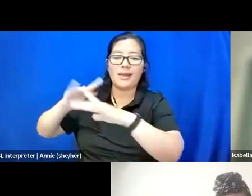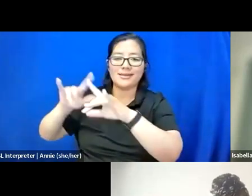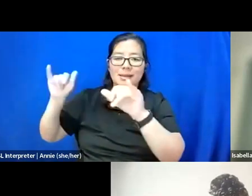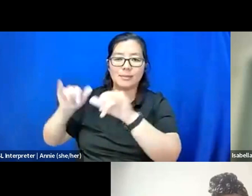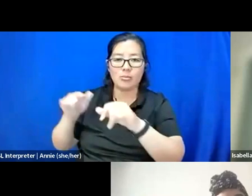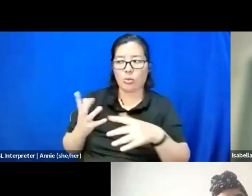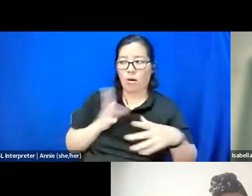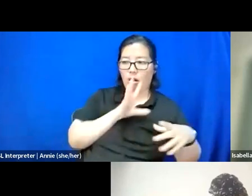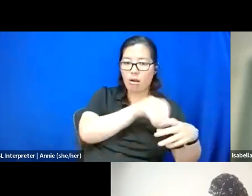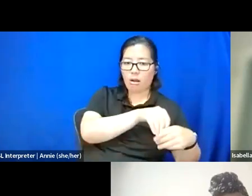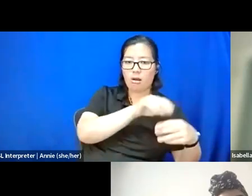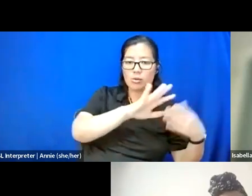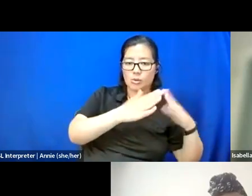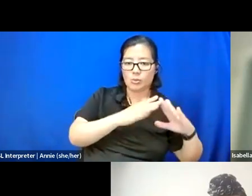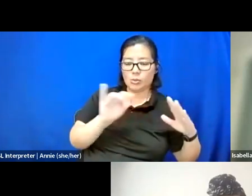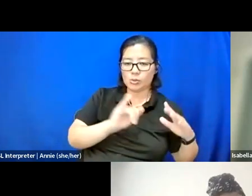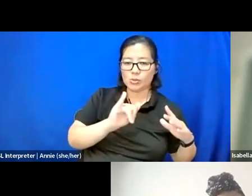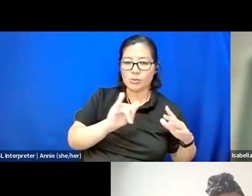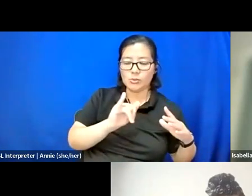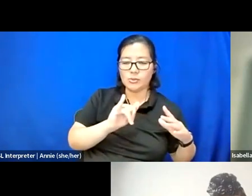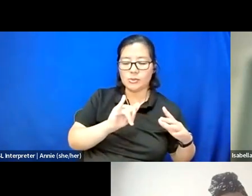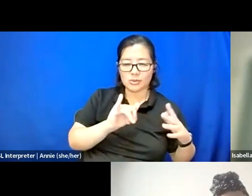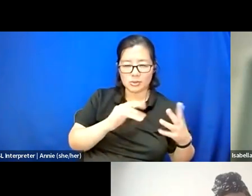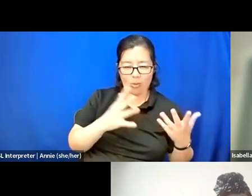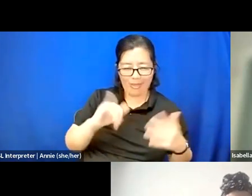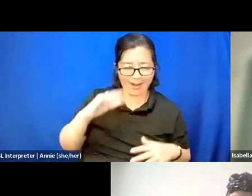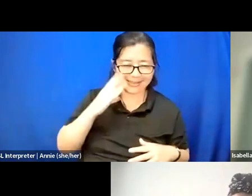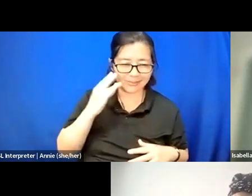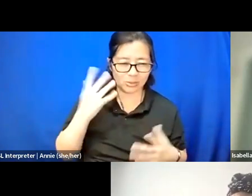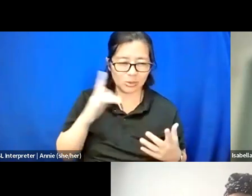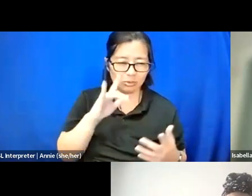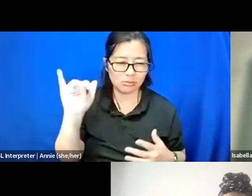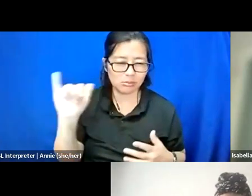How's that -- What is that experience like or just how has that been for you?